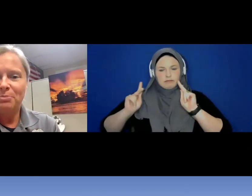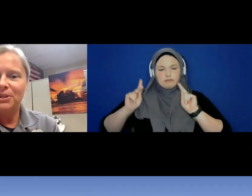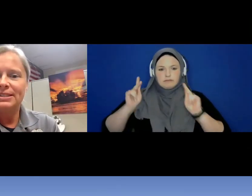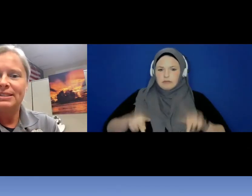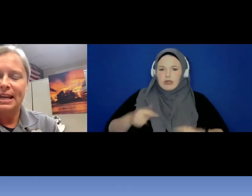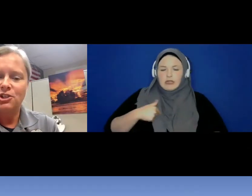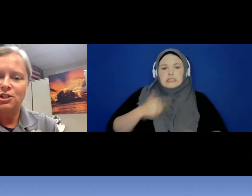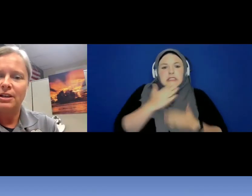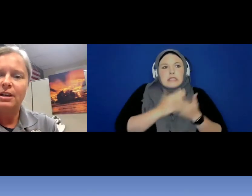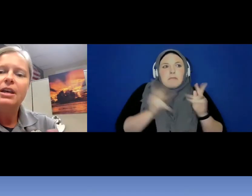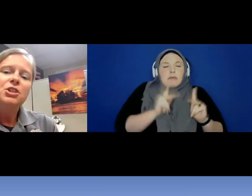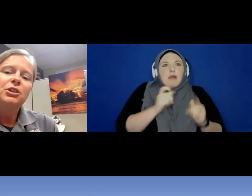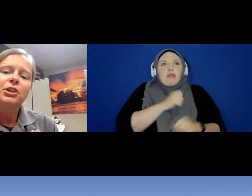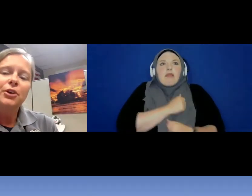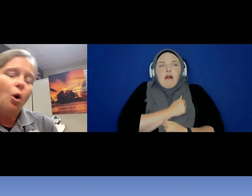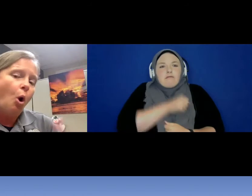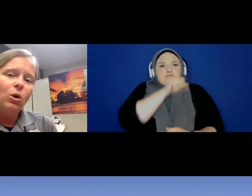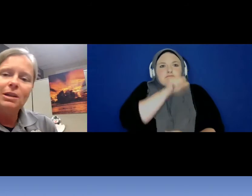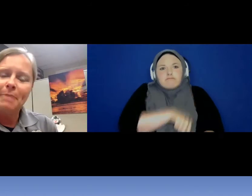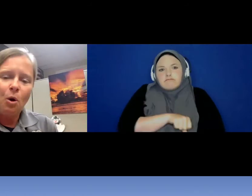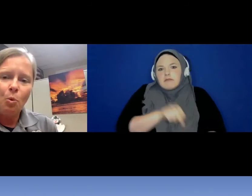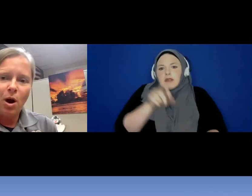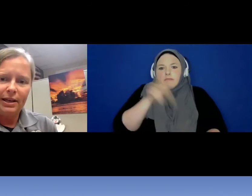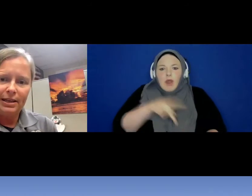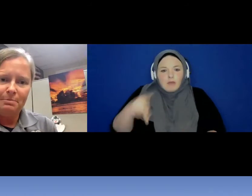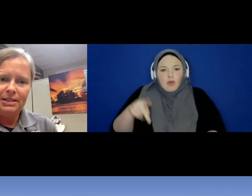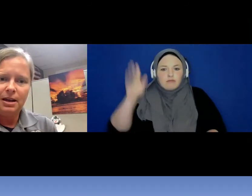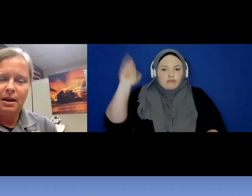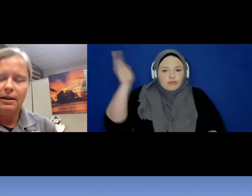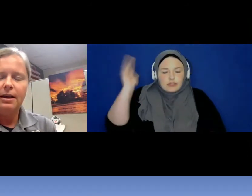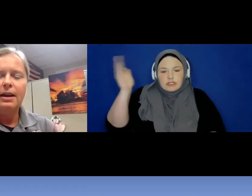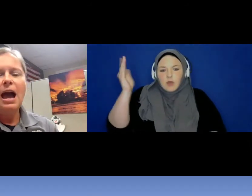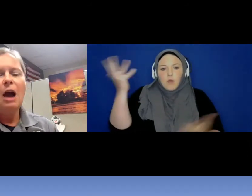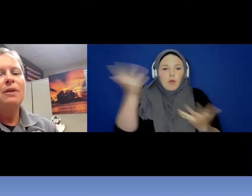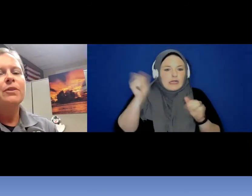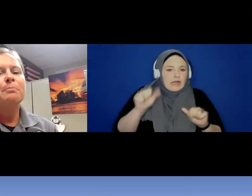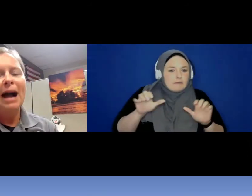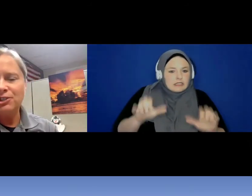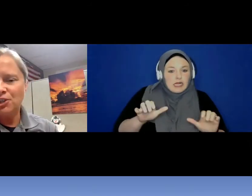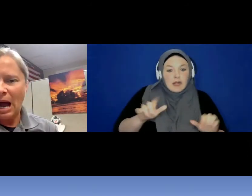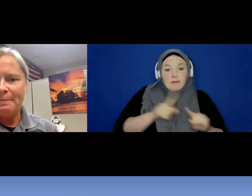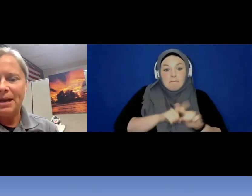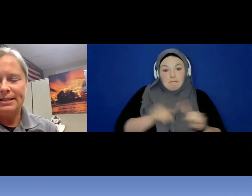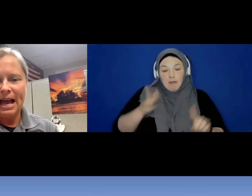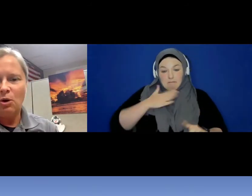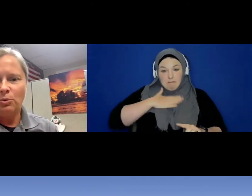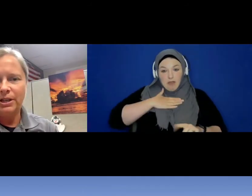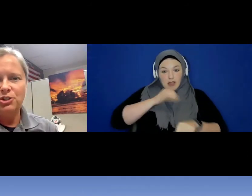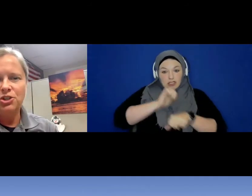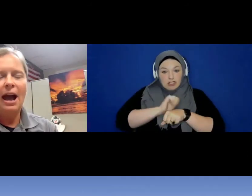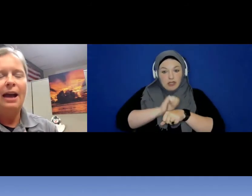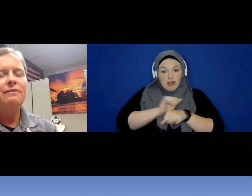presentation to learn all about what can be done. However, my job as outreach, I